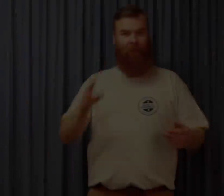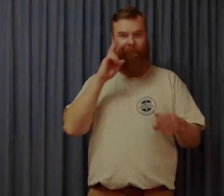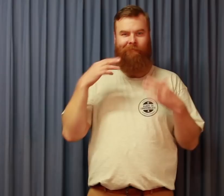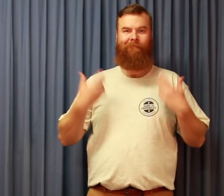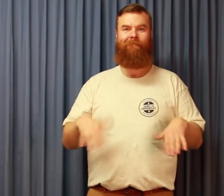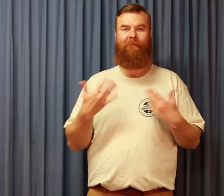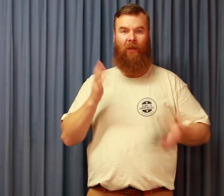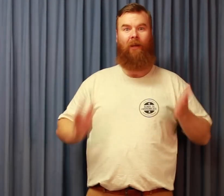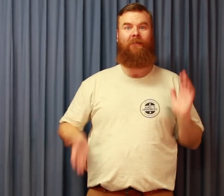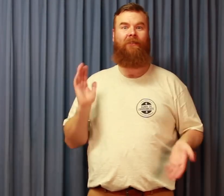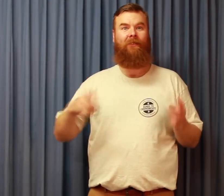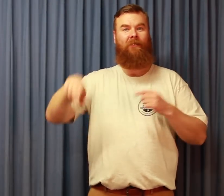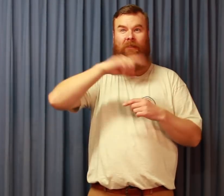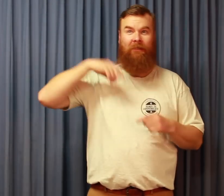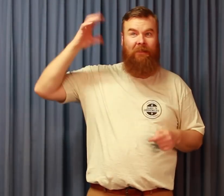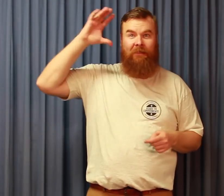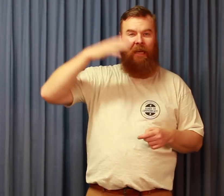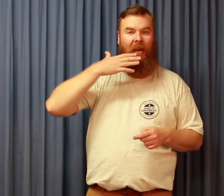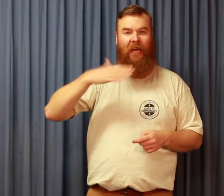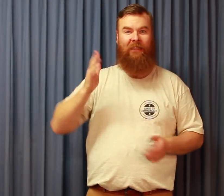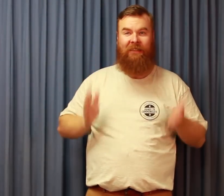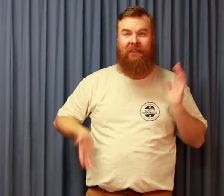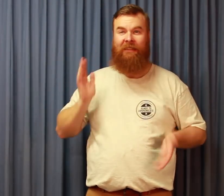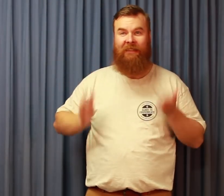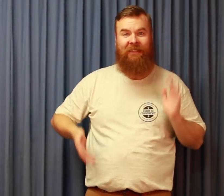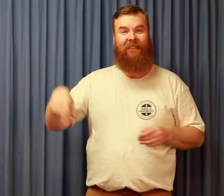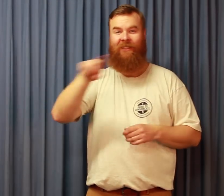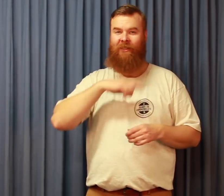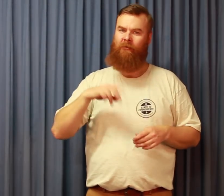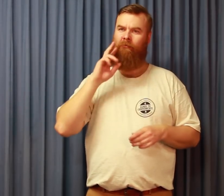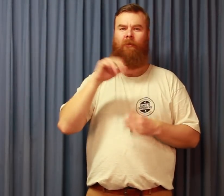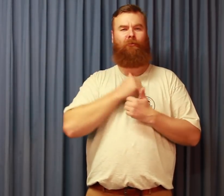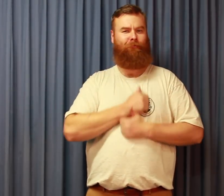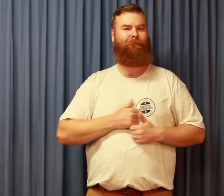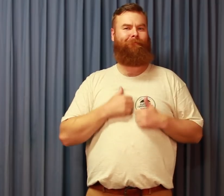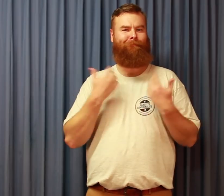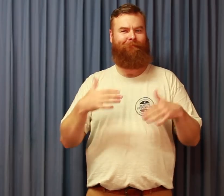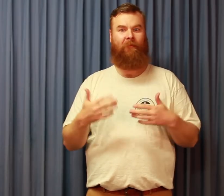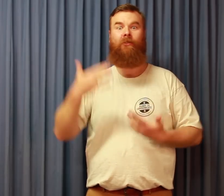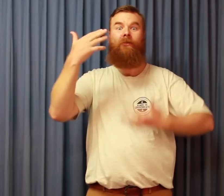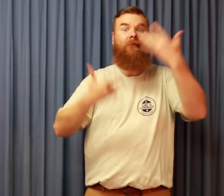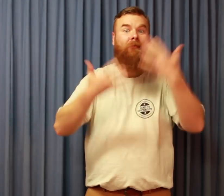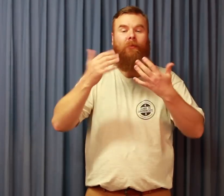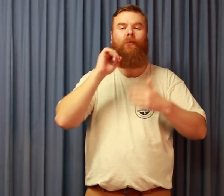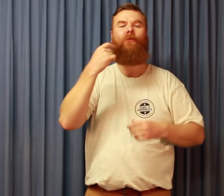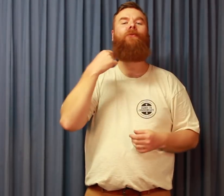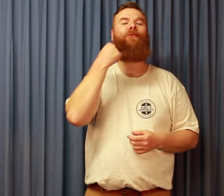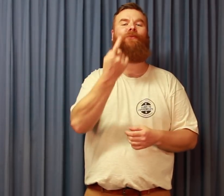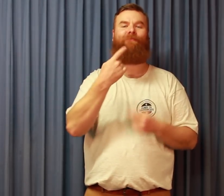That looked great! For the athletics, it was really hot and sunny… But all the athletes looked like they enjoyed themselves. We’ll find out the results tomorrow.